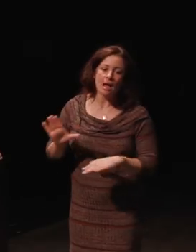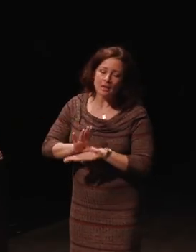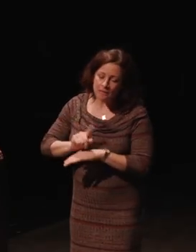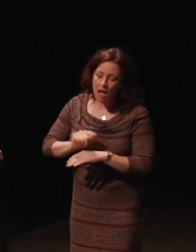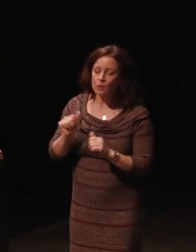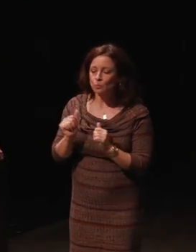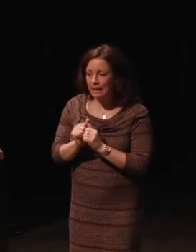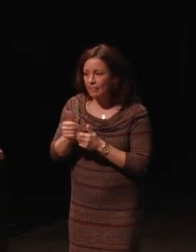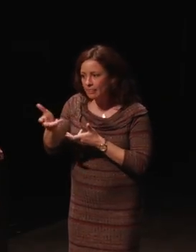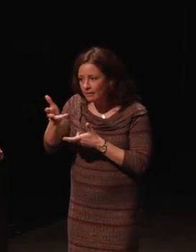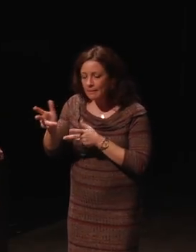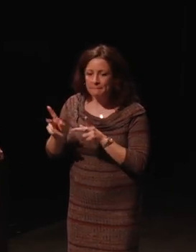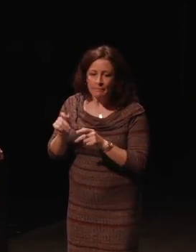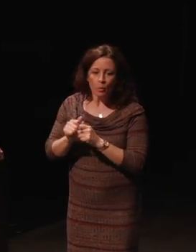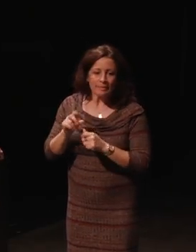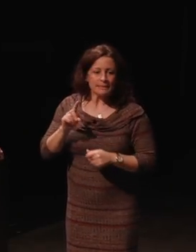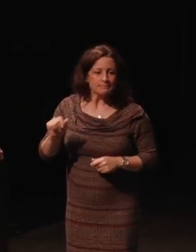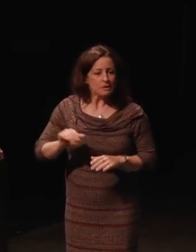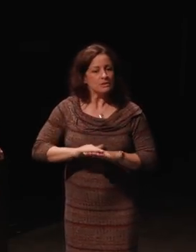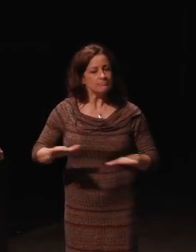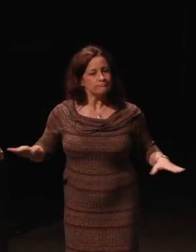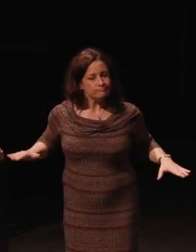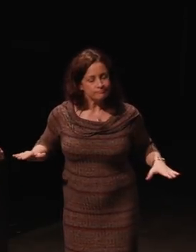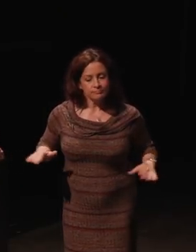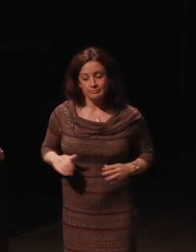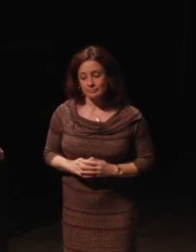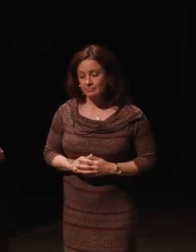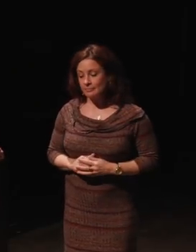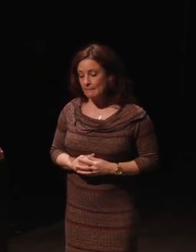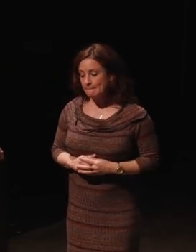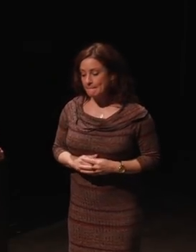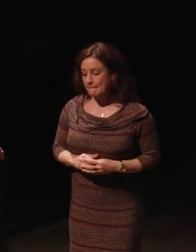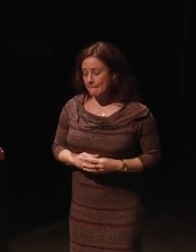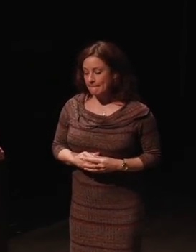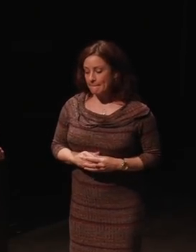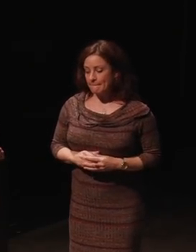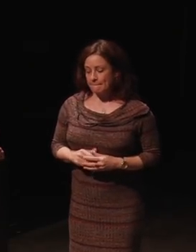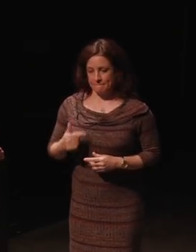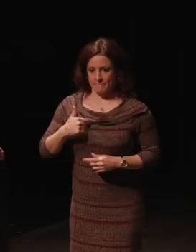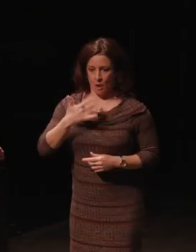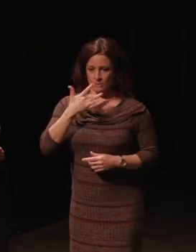In the, when the ADA, I was very fortunate and working on a lot of